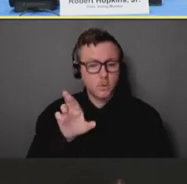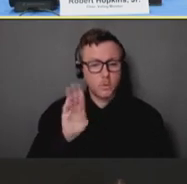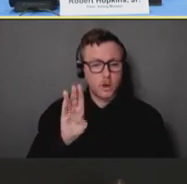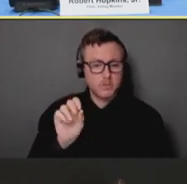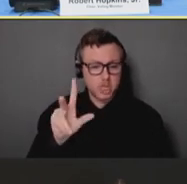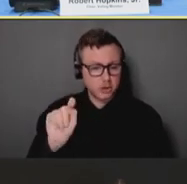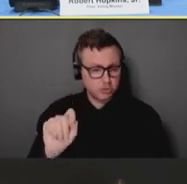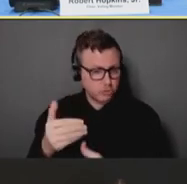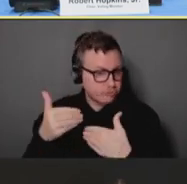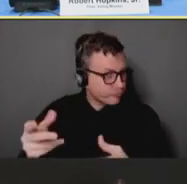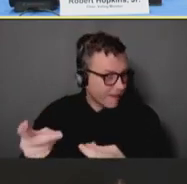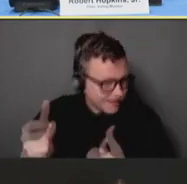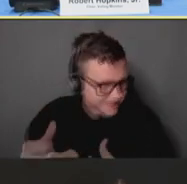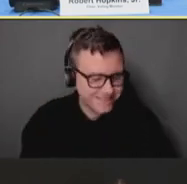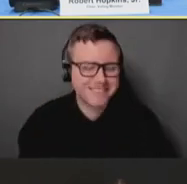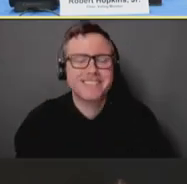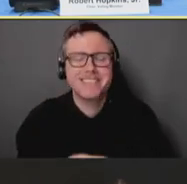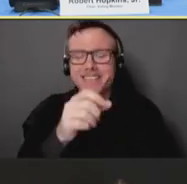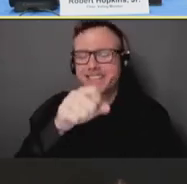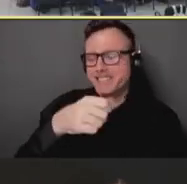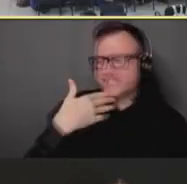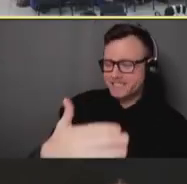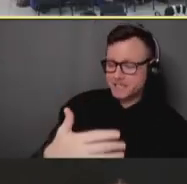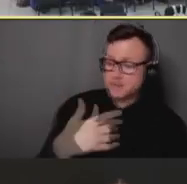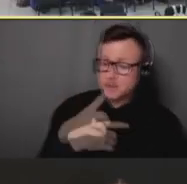Robert Schechter: Thank you. And thanks for very much to the panel. I